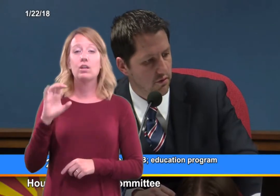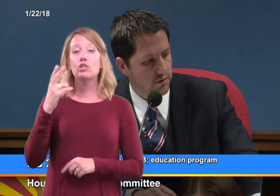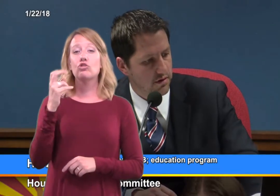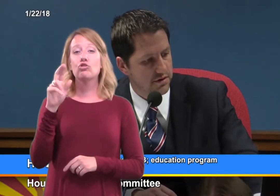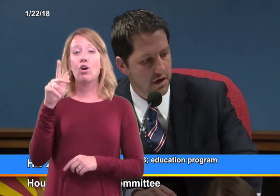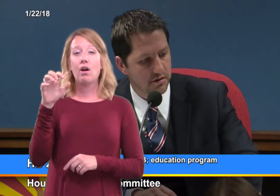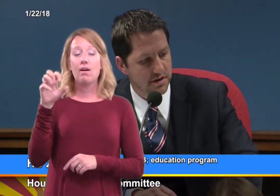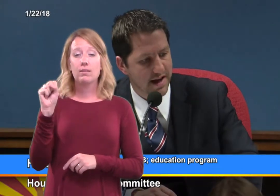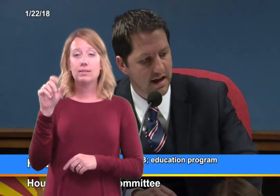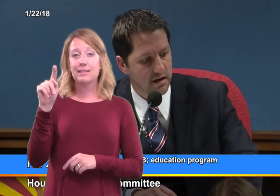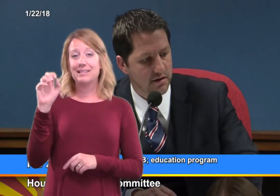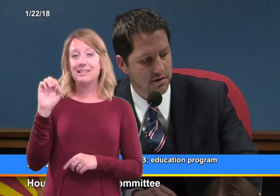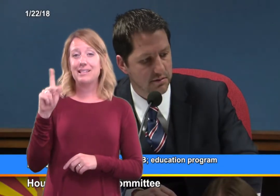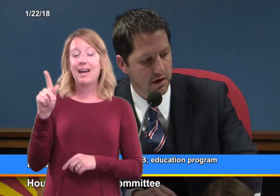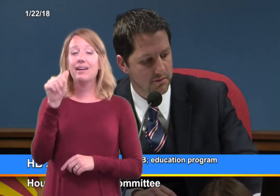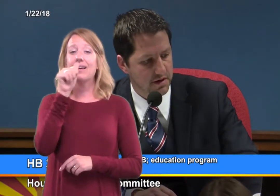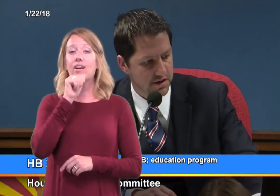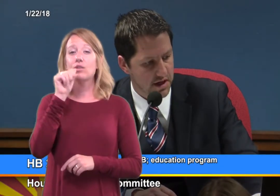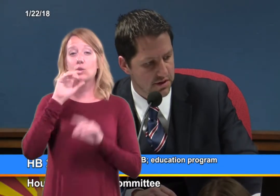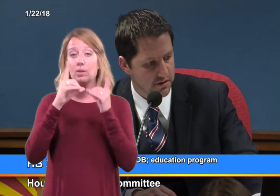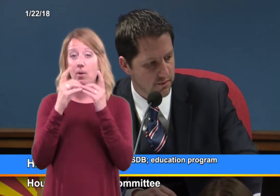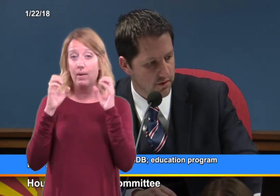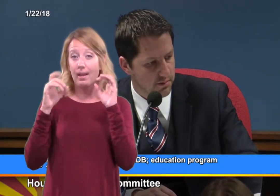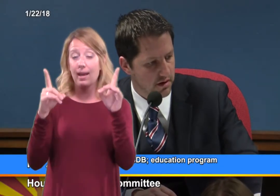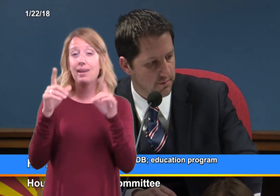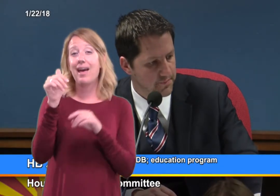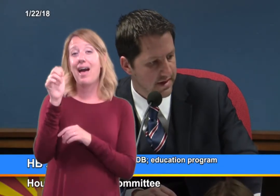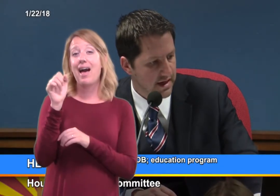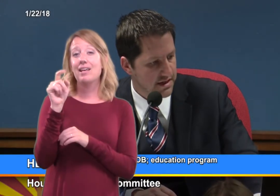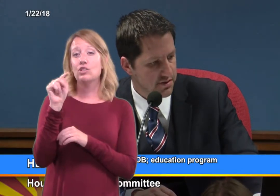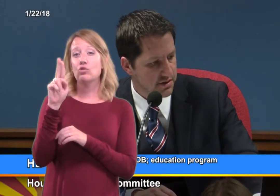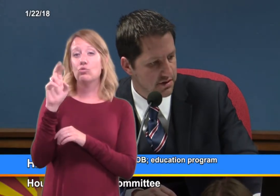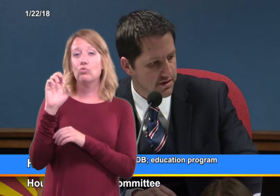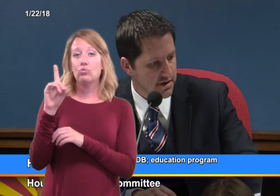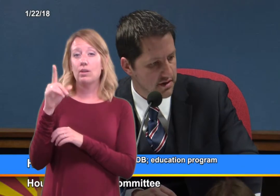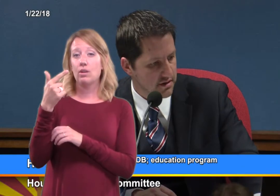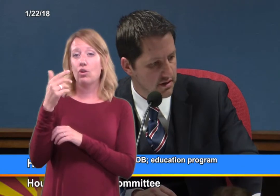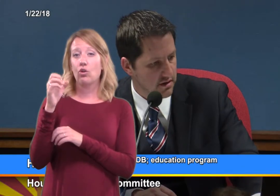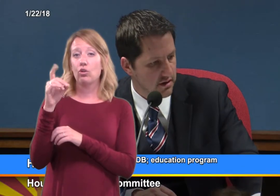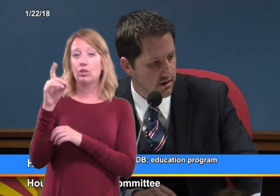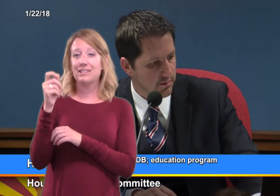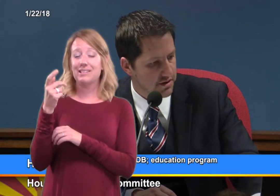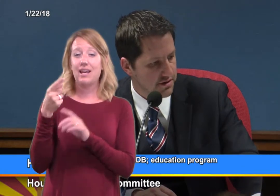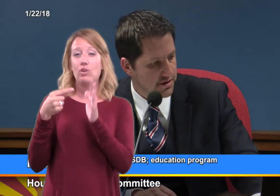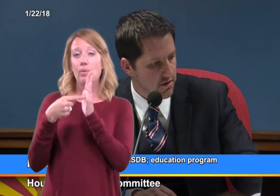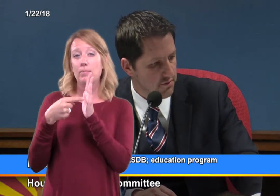for the bill, Charles Tack, Arizona Department of Education; for the bill, Astrid Goodstein, representing self;